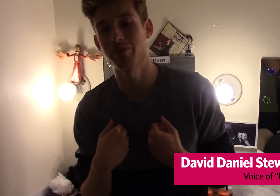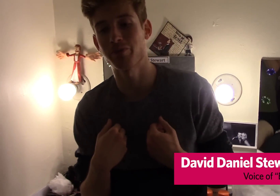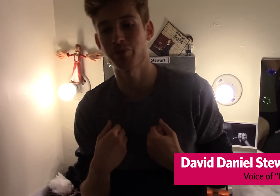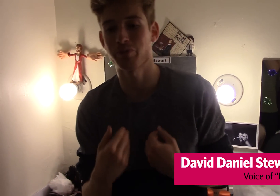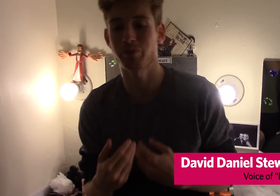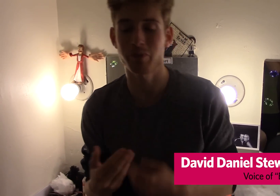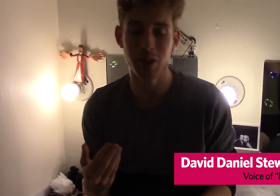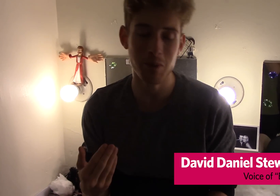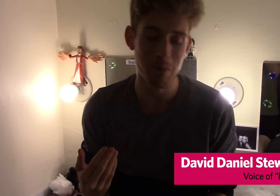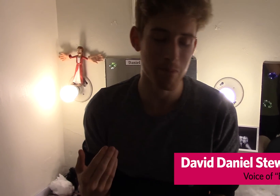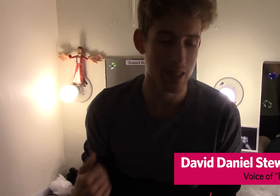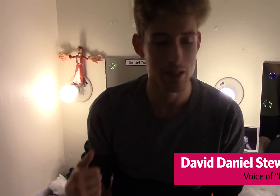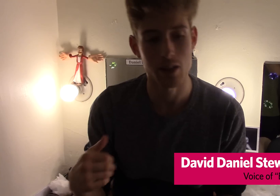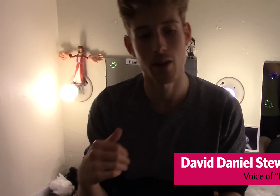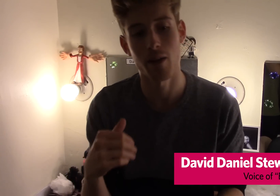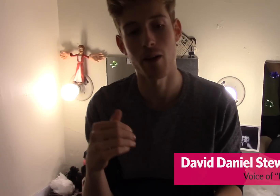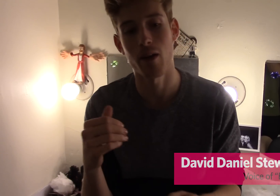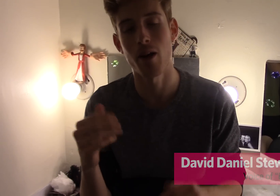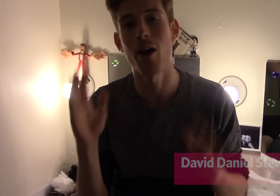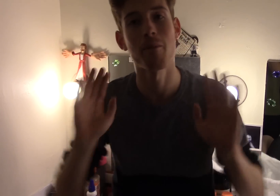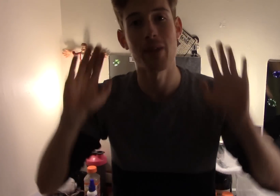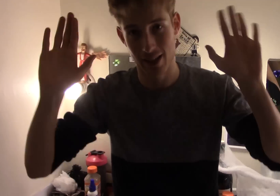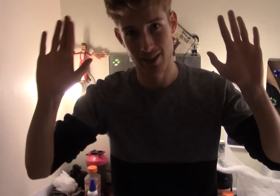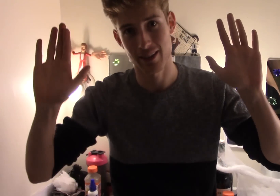My experience has been amazing